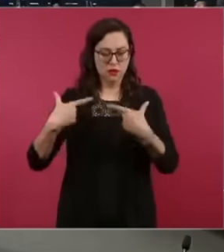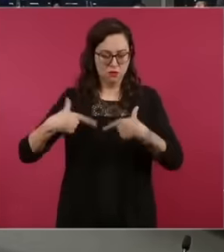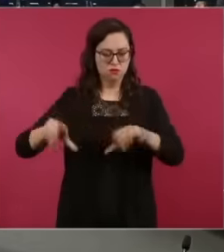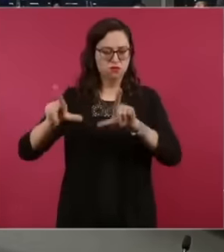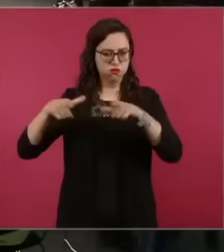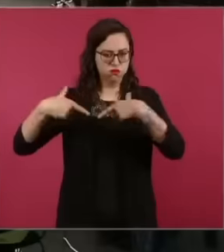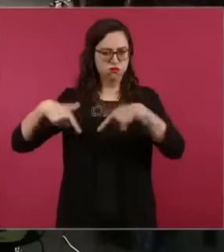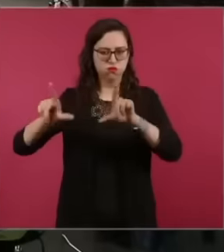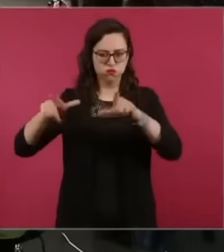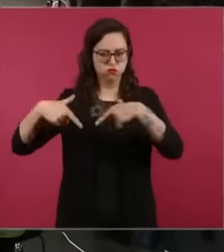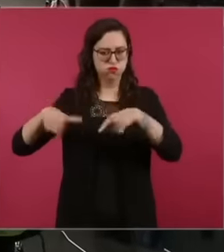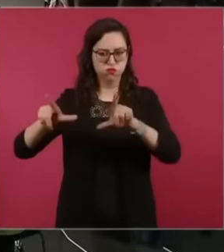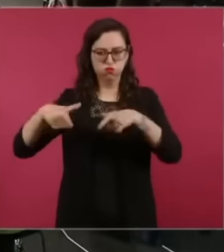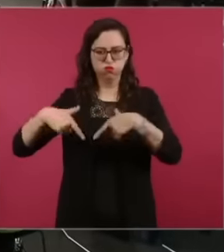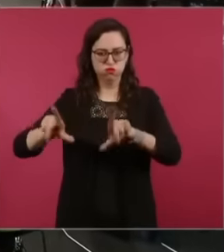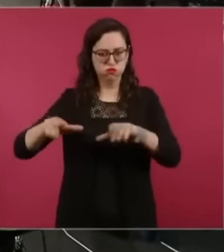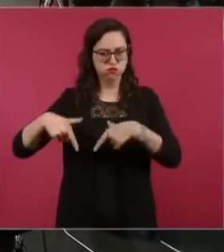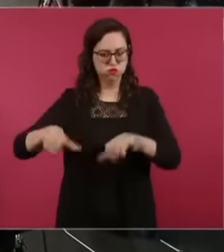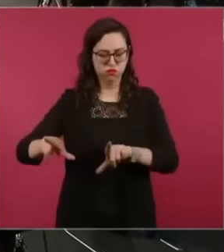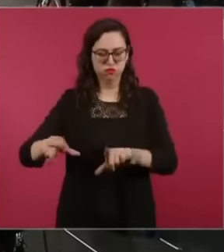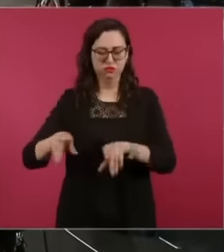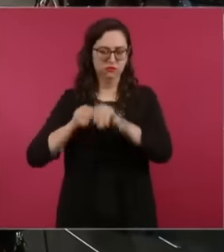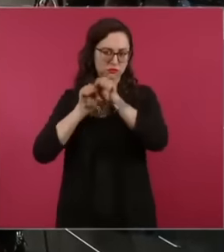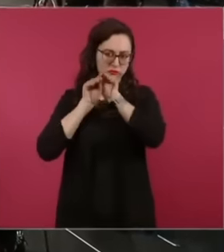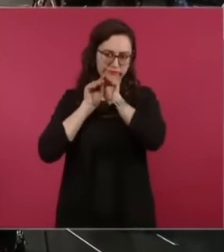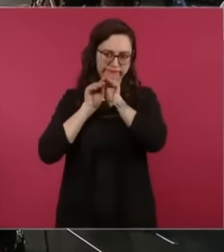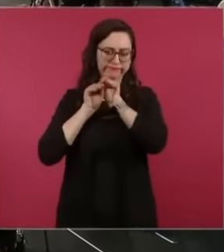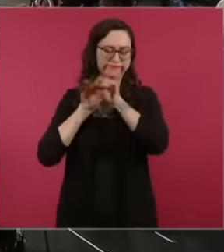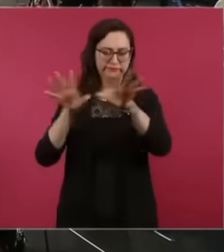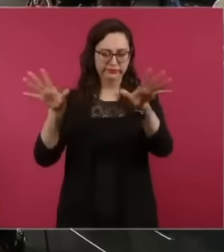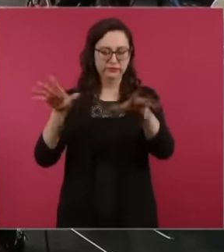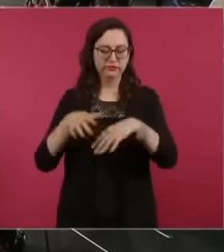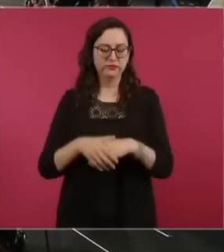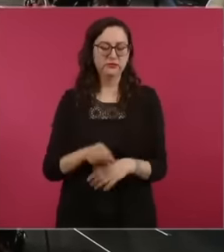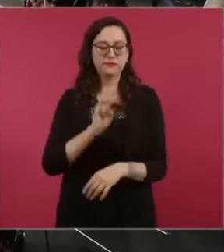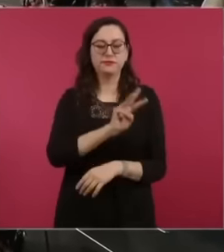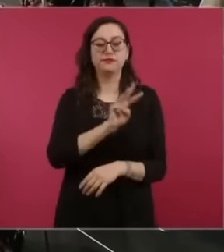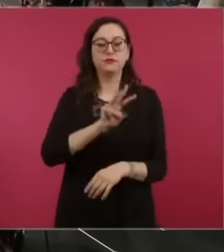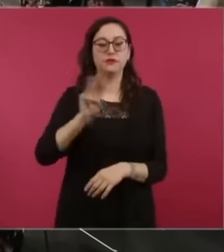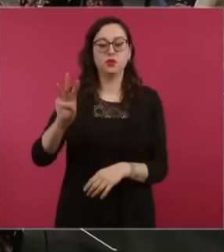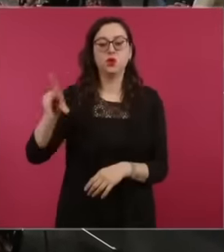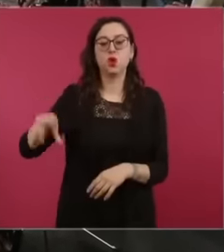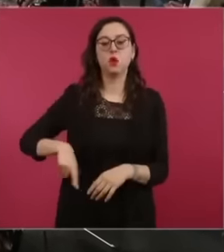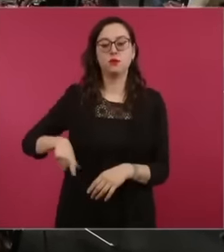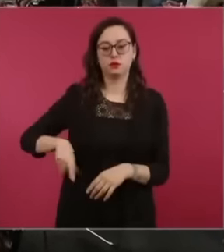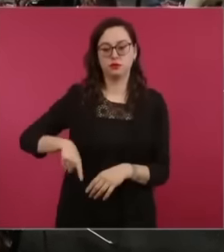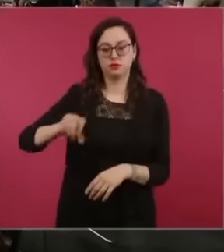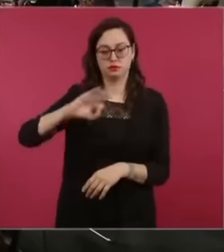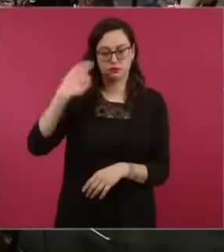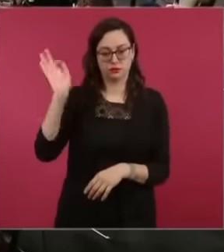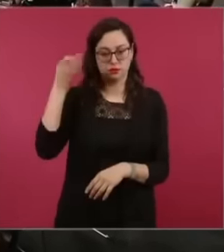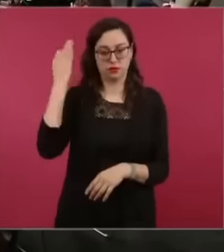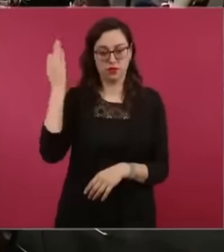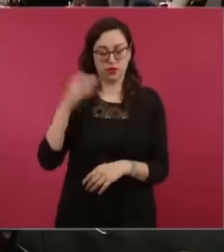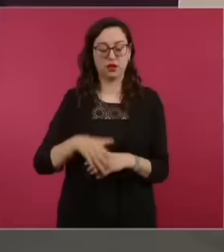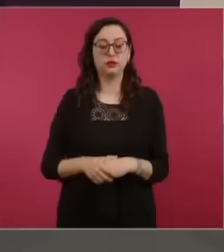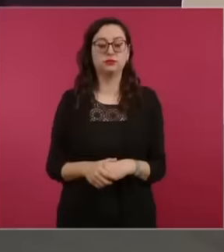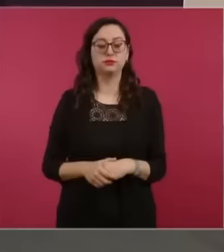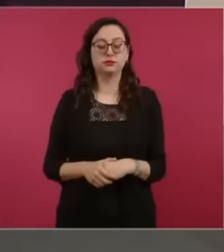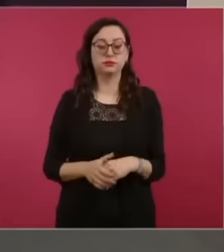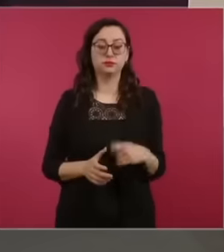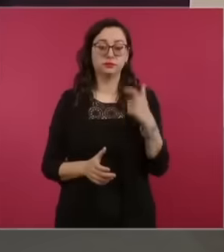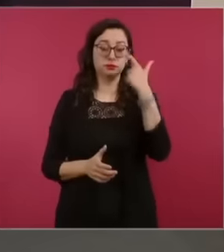on the networks on the government page with annexes and